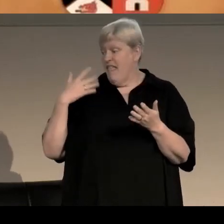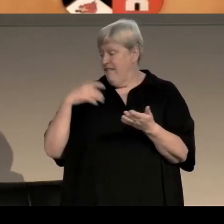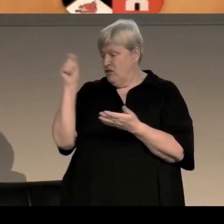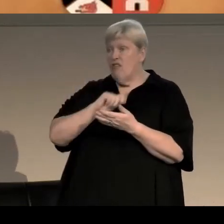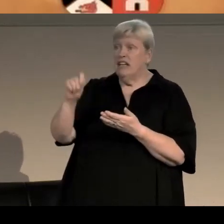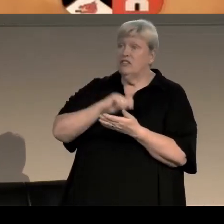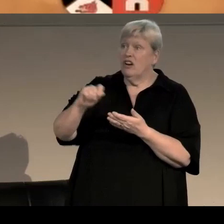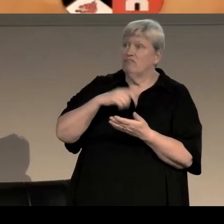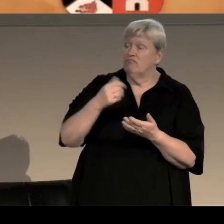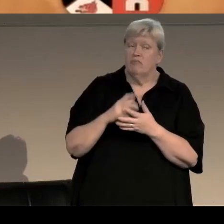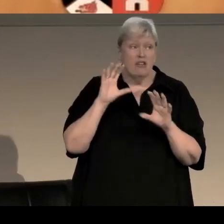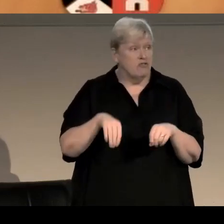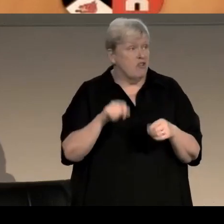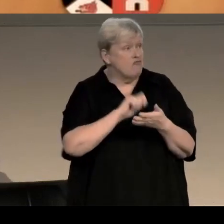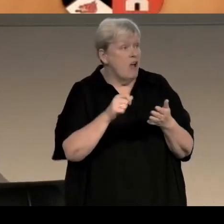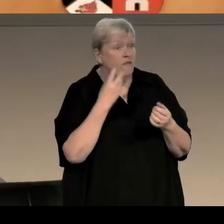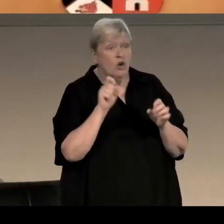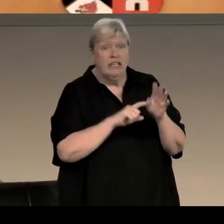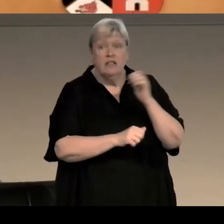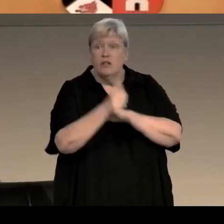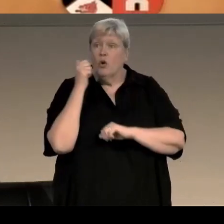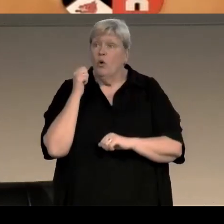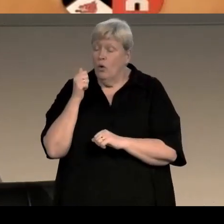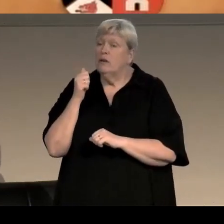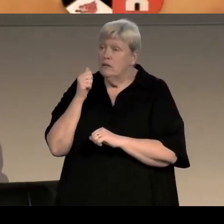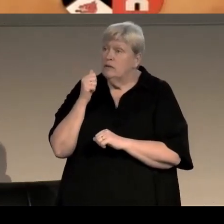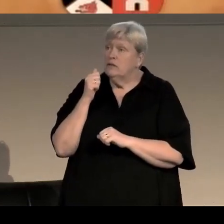and then as writer of fiction though some might not see much of a distinction there,